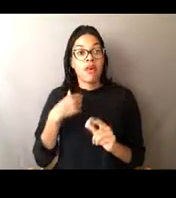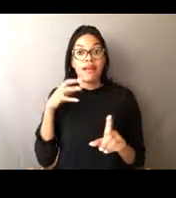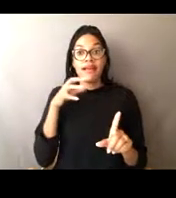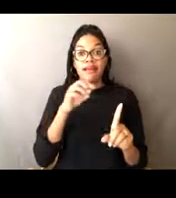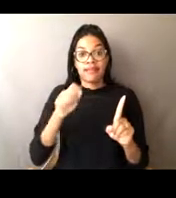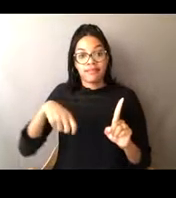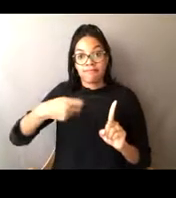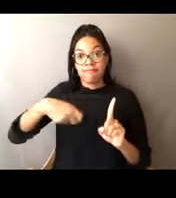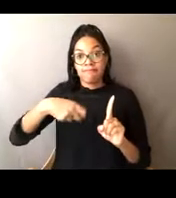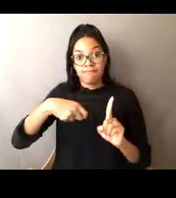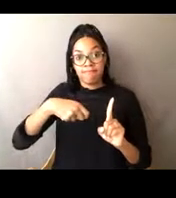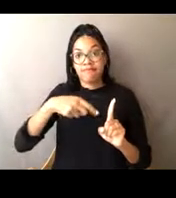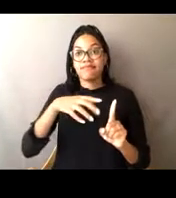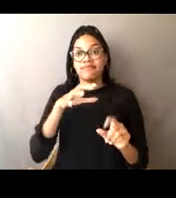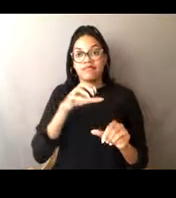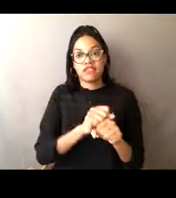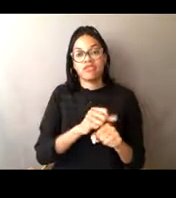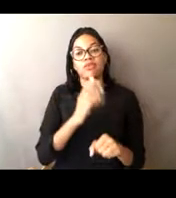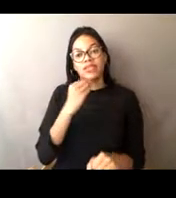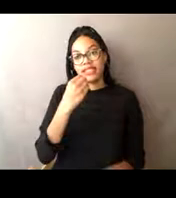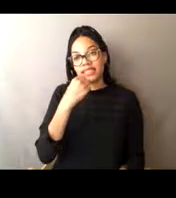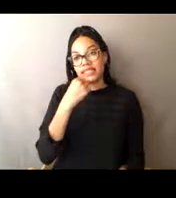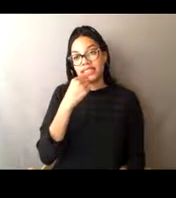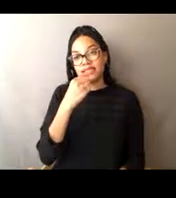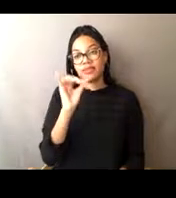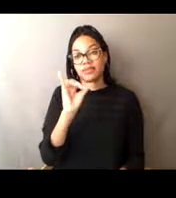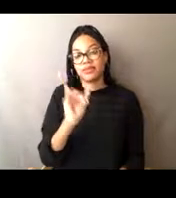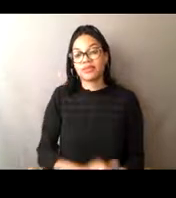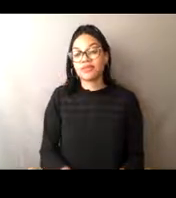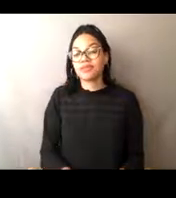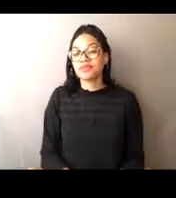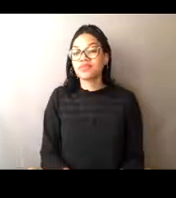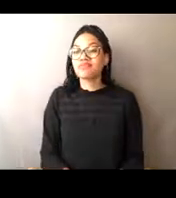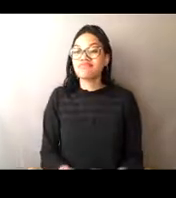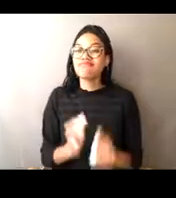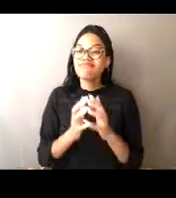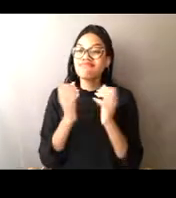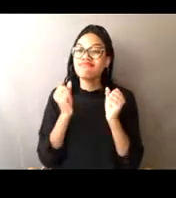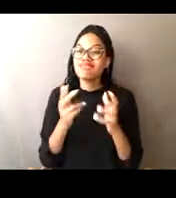So there's a lot of people who, when they go fishing, they like to eat their catch,